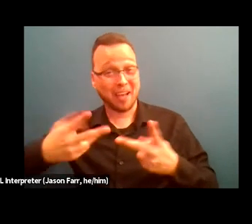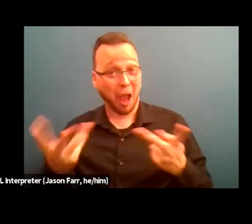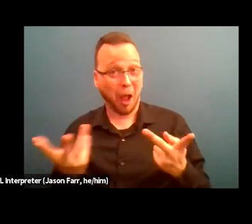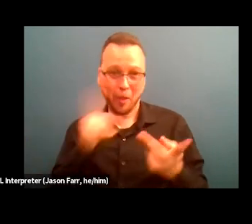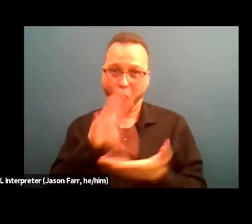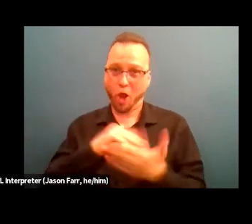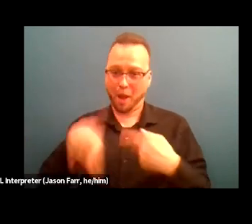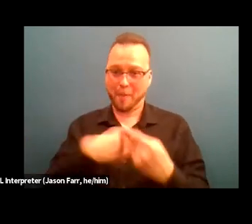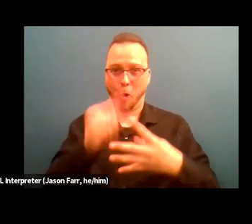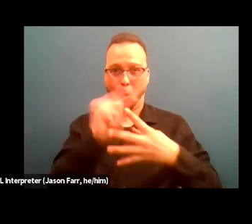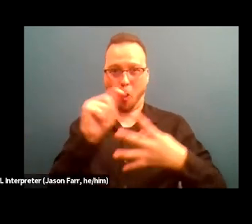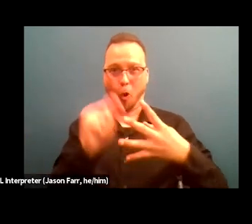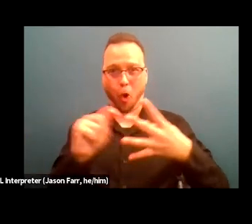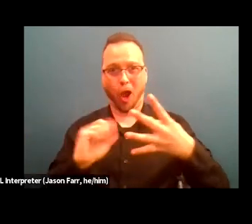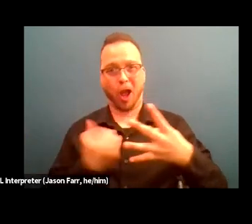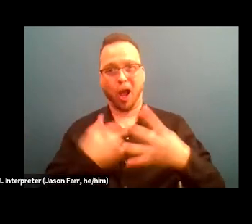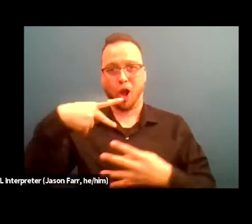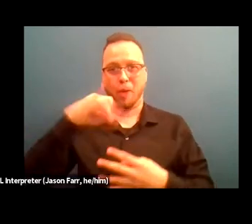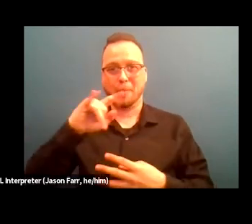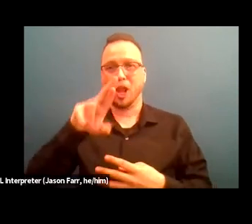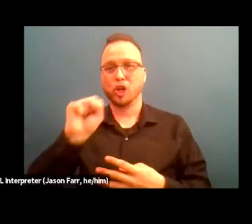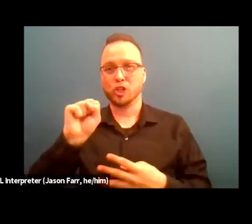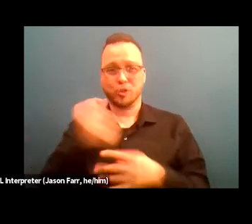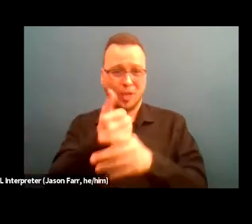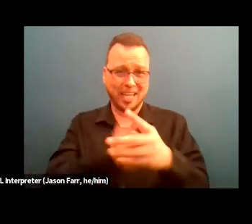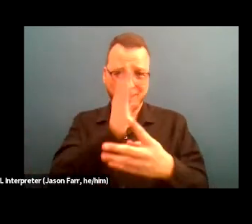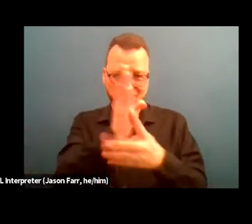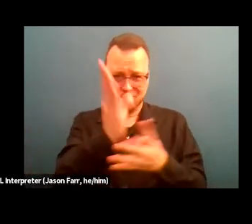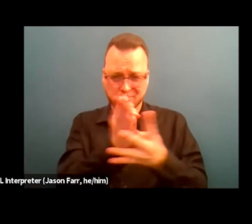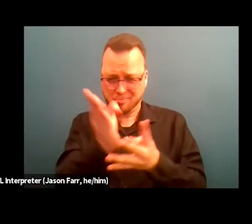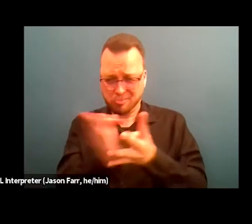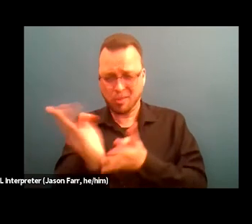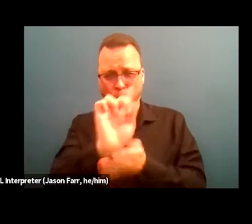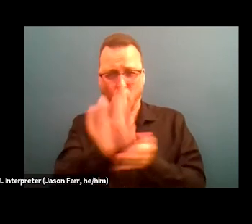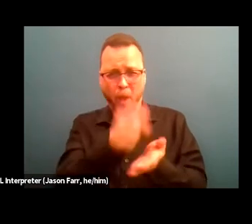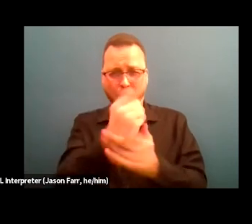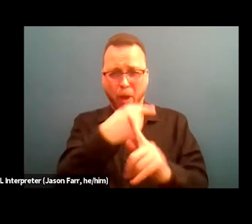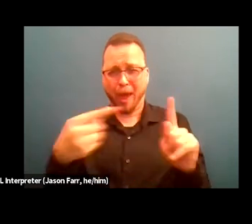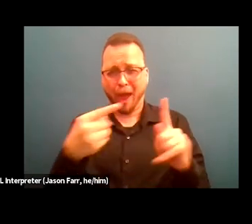So each pillar has like an hour and a half window where they're discussing the different programs